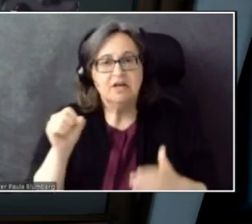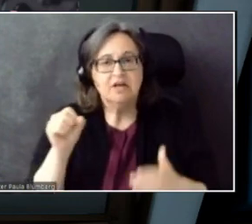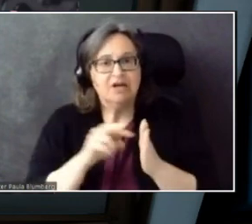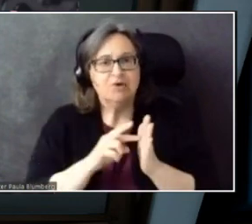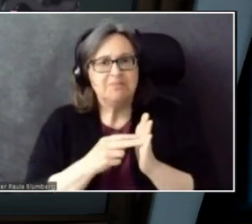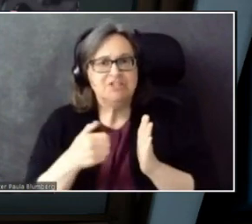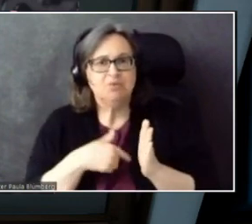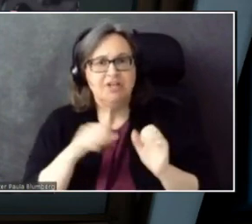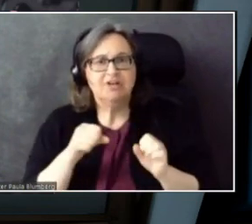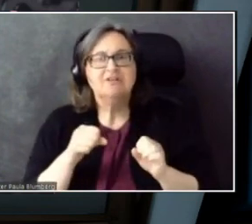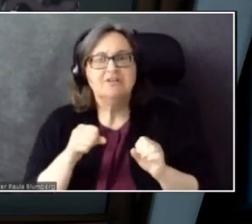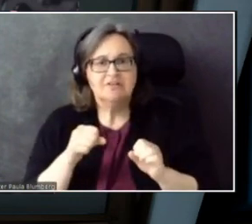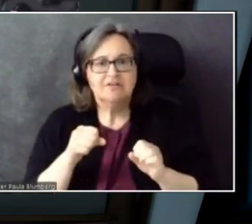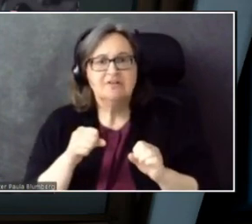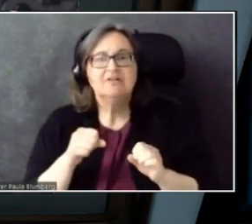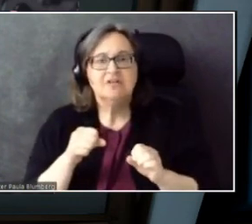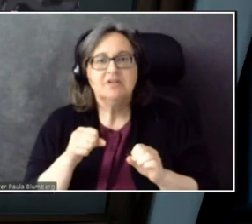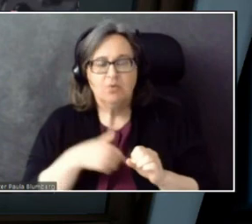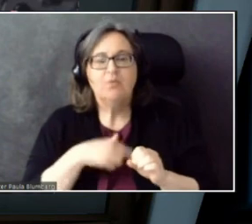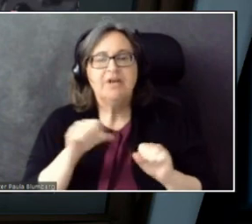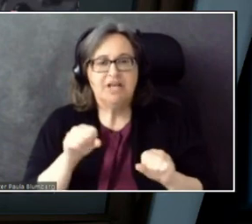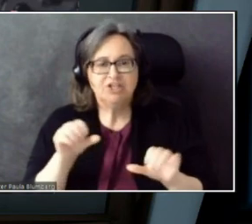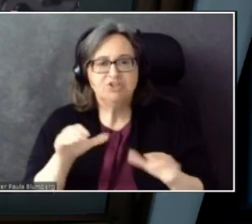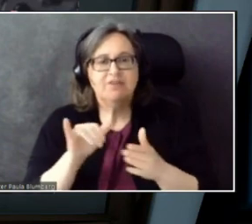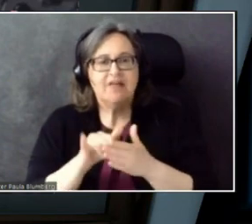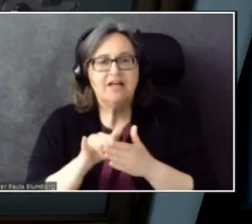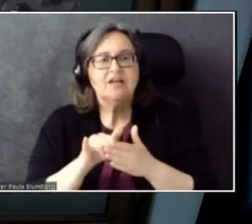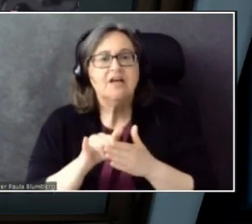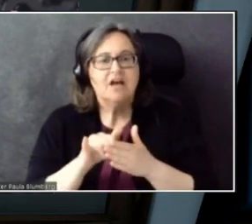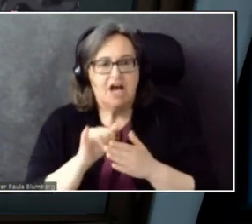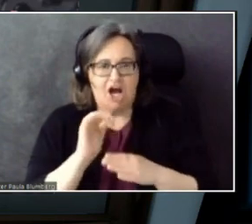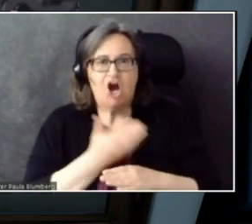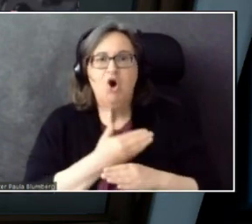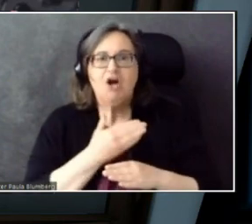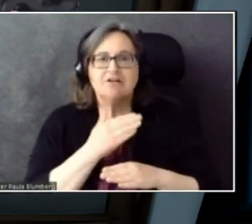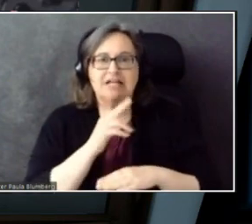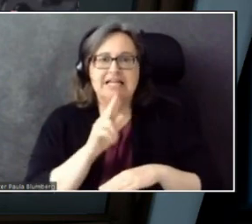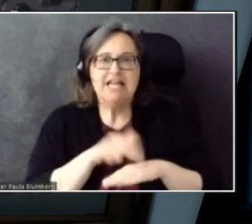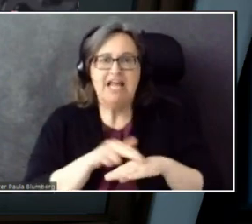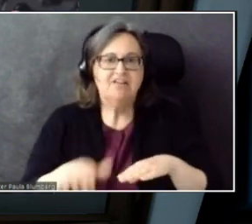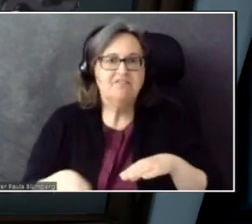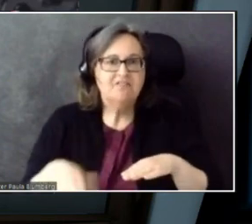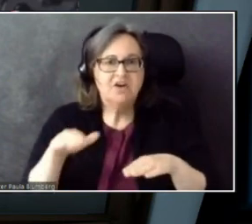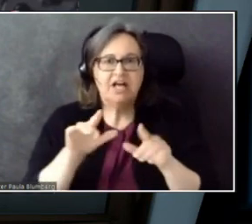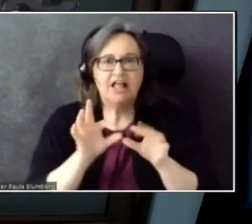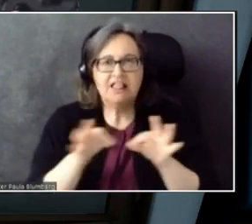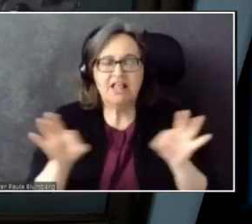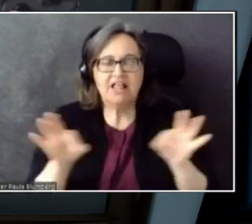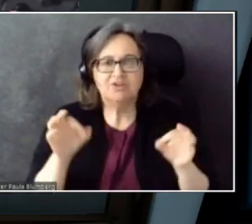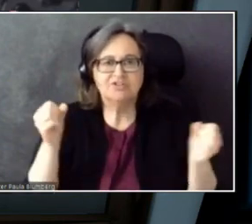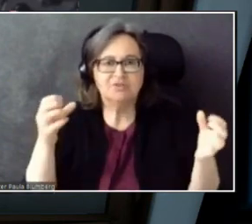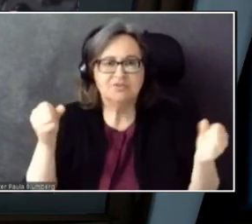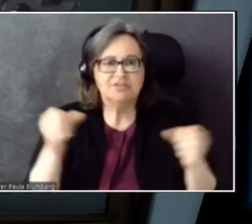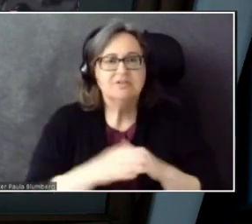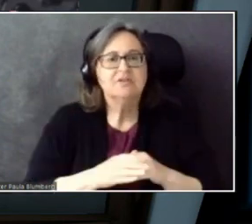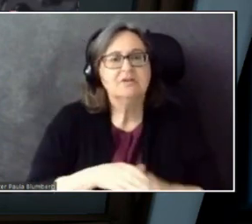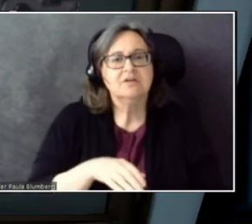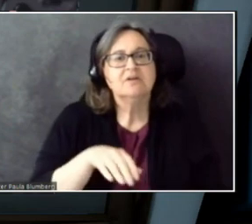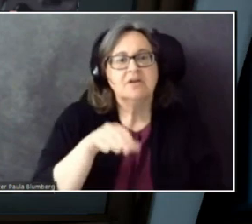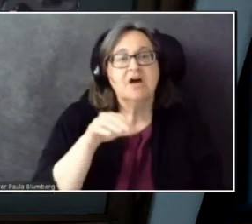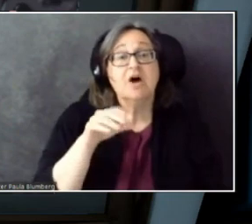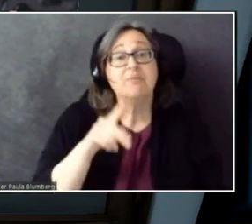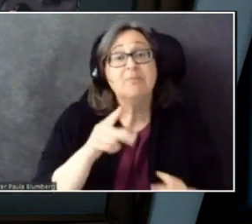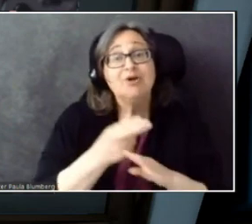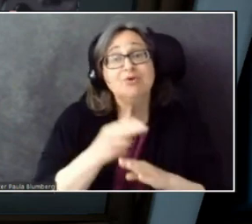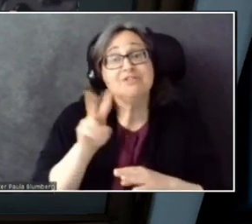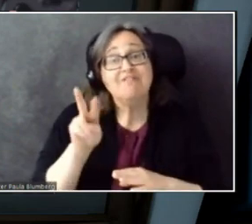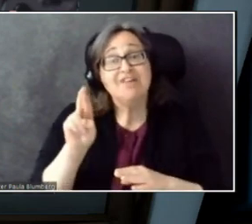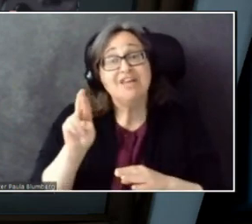I have also heard that folks are using VR chat to sign.